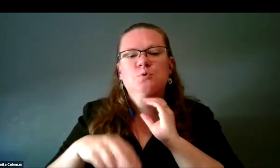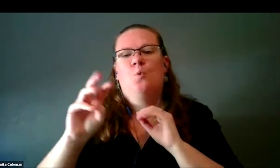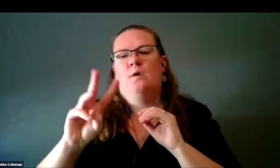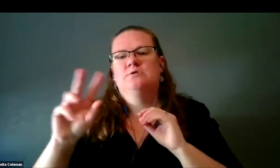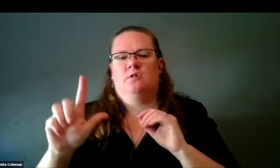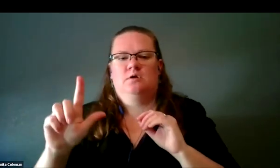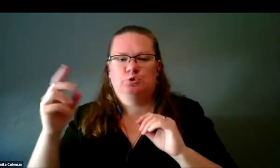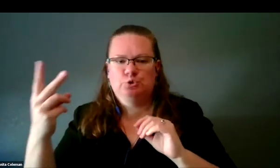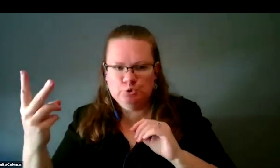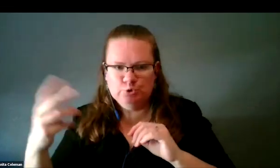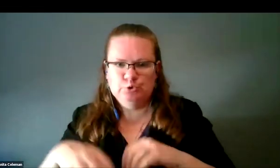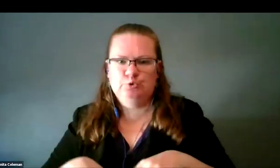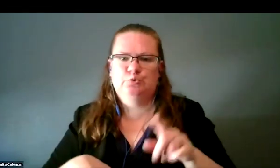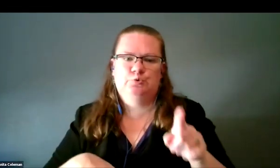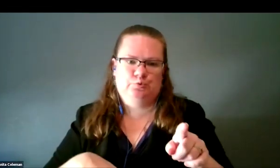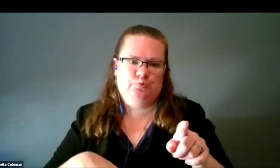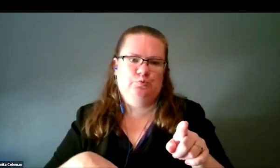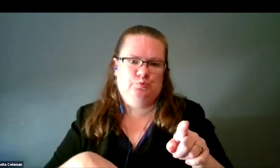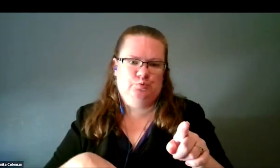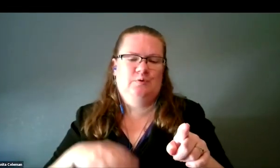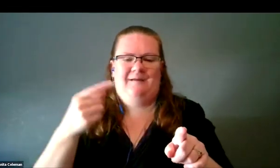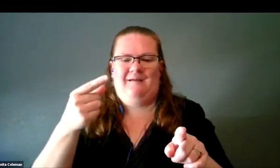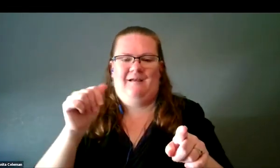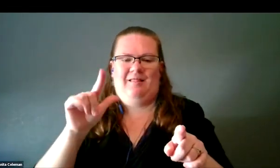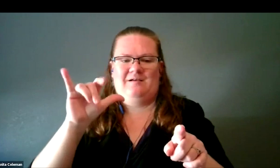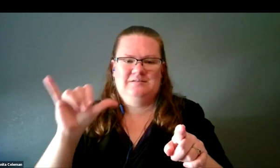and their corresponding 3D print, a bunch of galaxies,